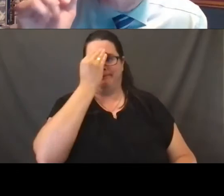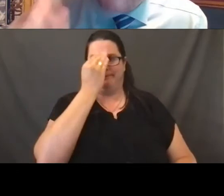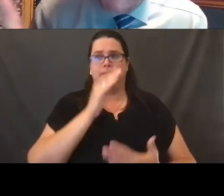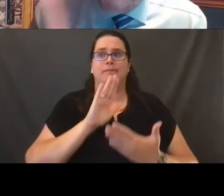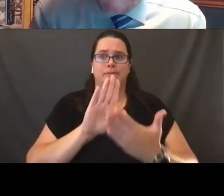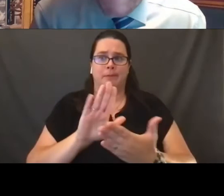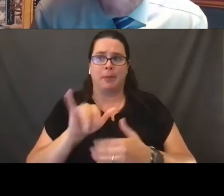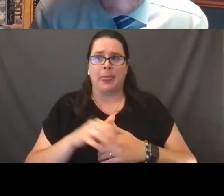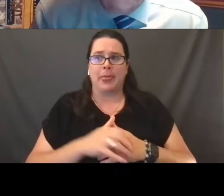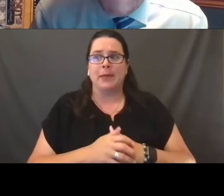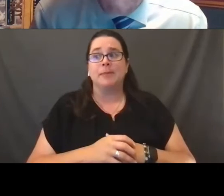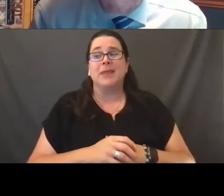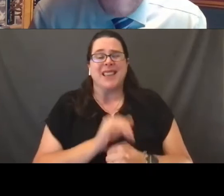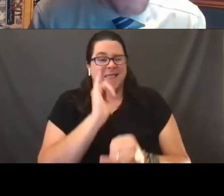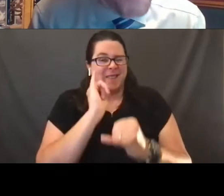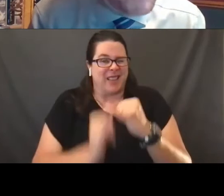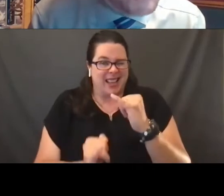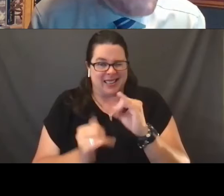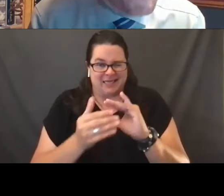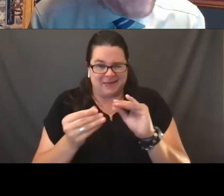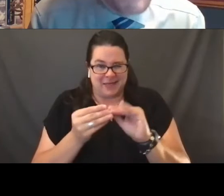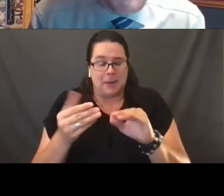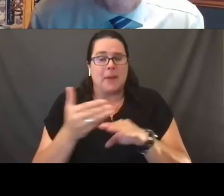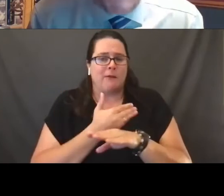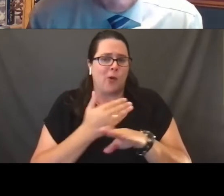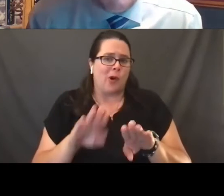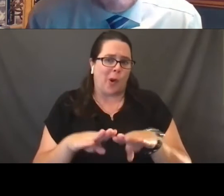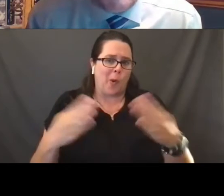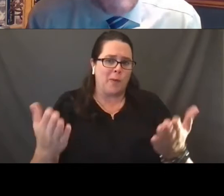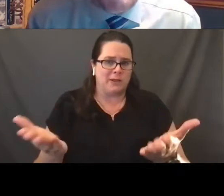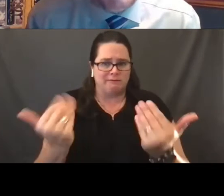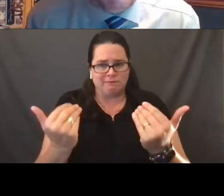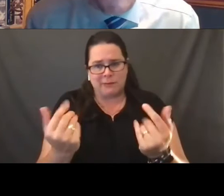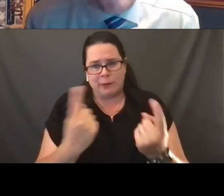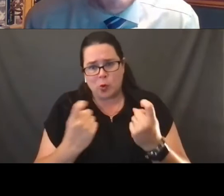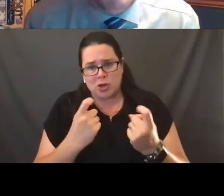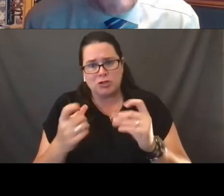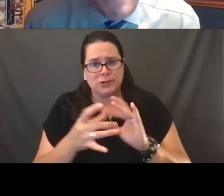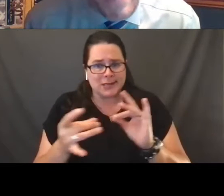Final thing I want to say before I do open this up finally to questions and comments and .